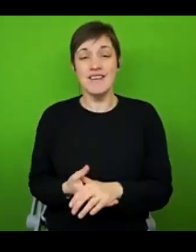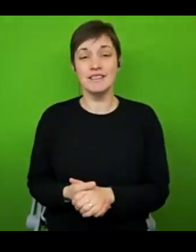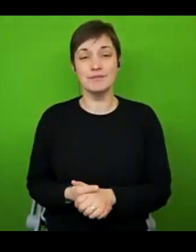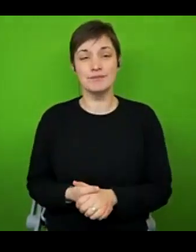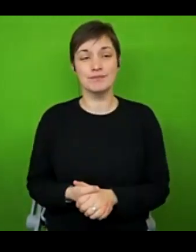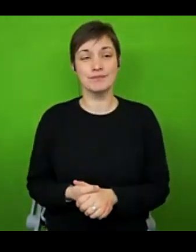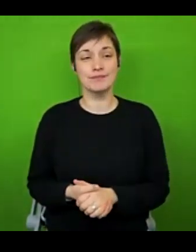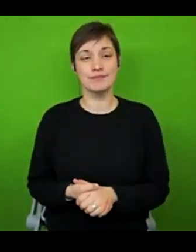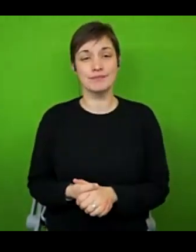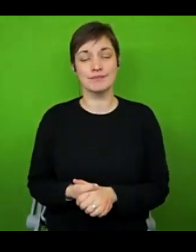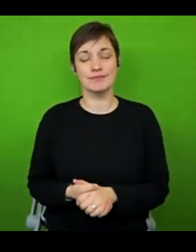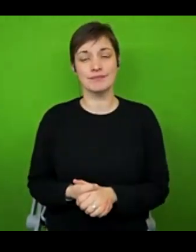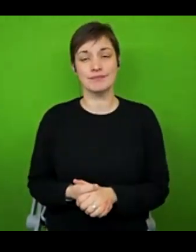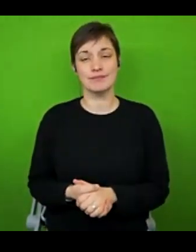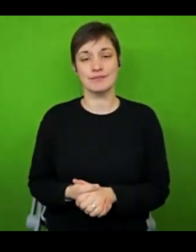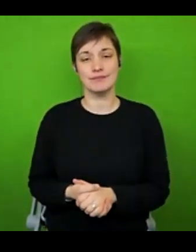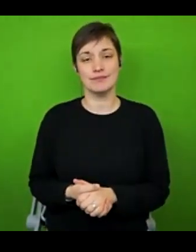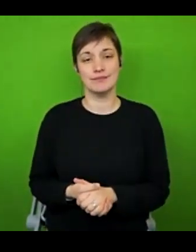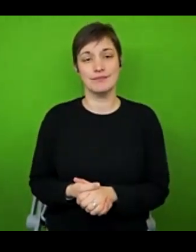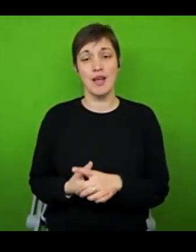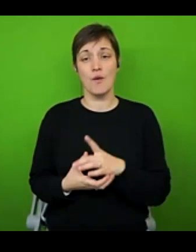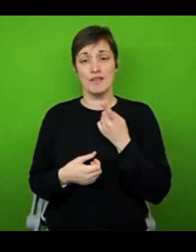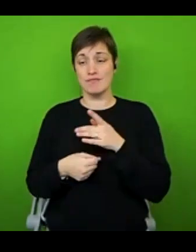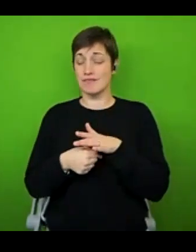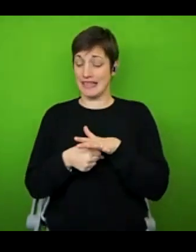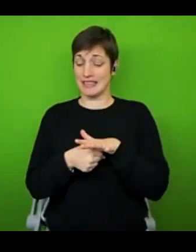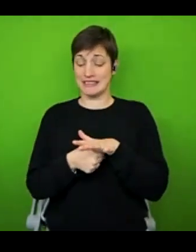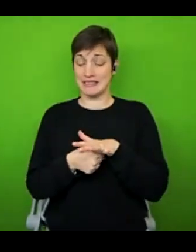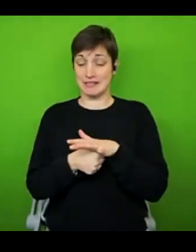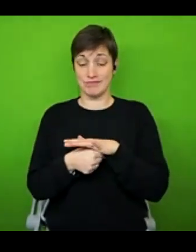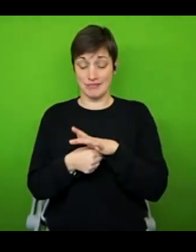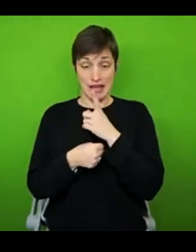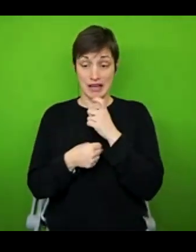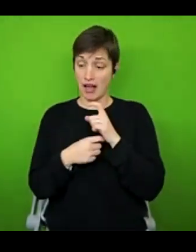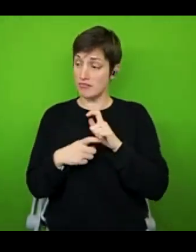And I do think one of the reasons where I've been able to get to the place where I am now where I'm quite happy, and